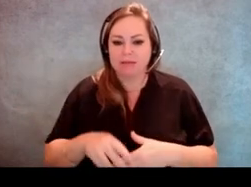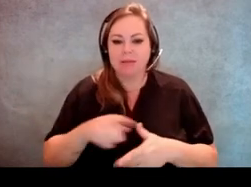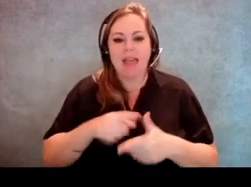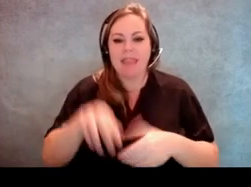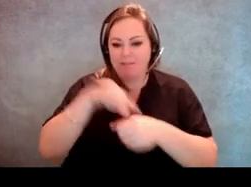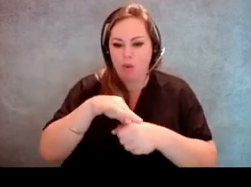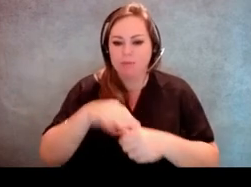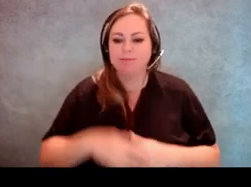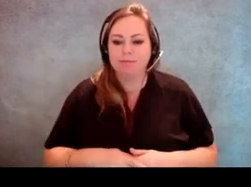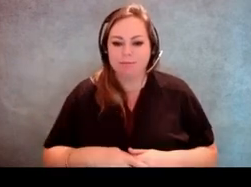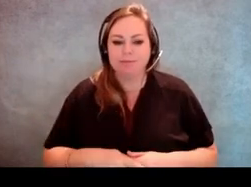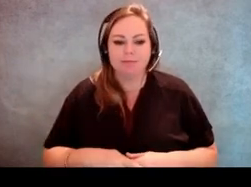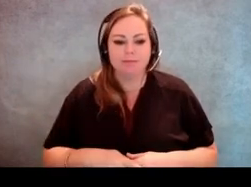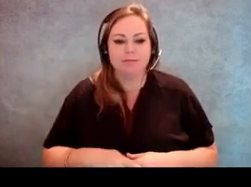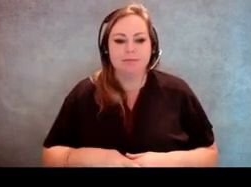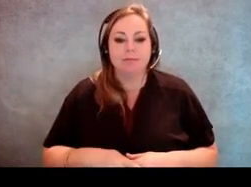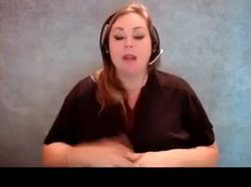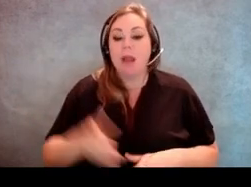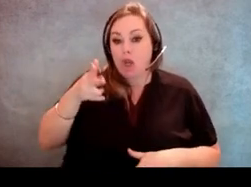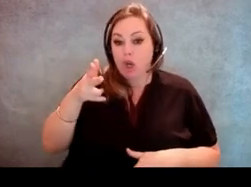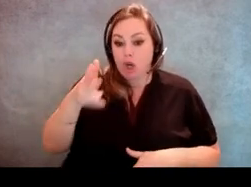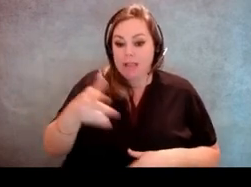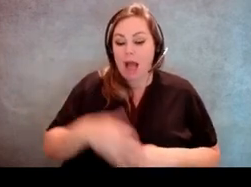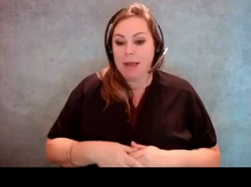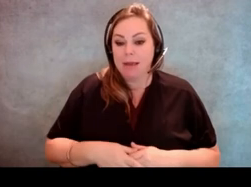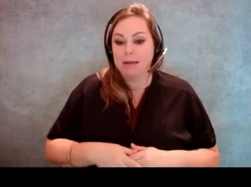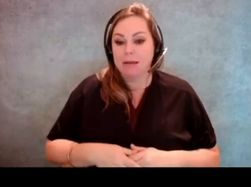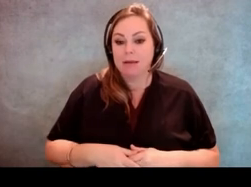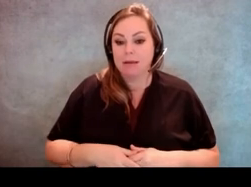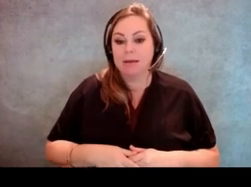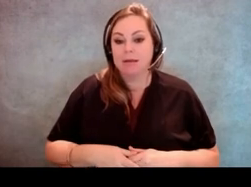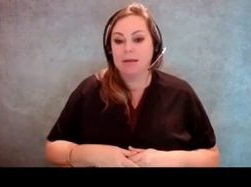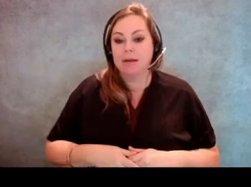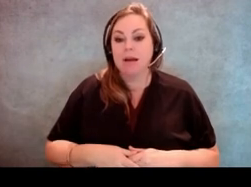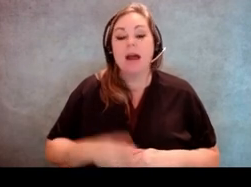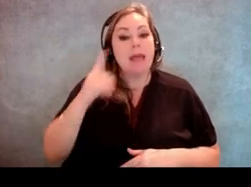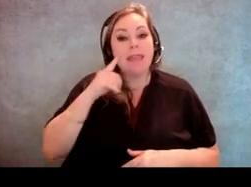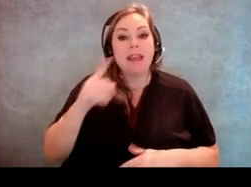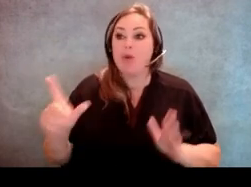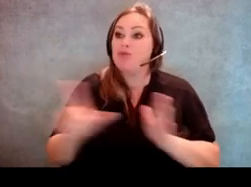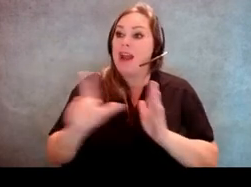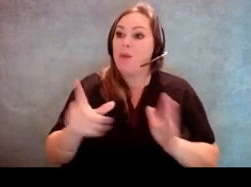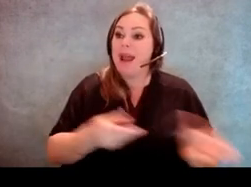Also to note I think curbside voting people think maybe that you just get served right away with your ballot, and that's not the case.